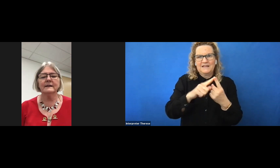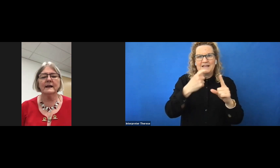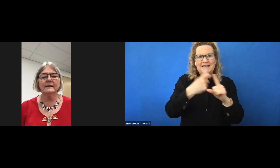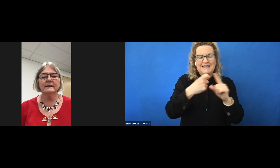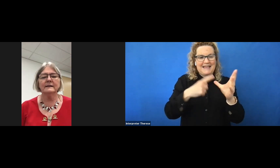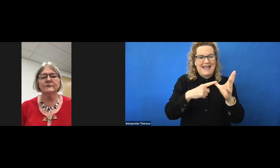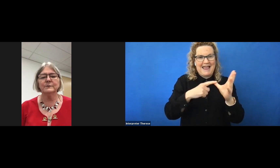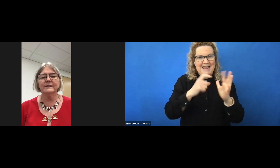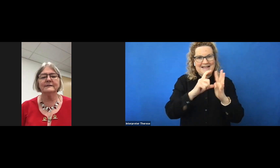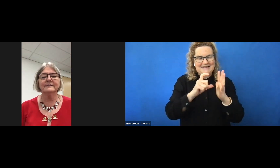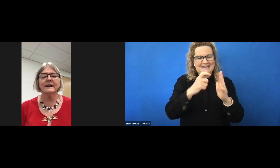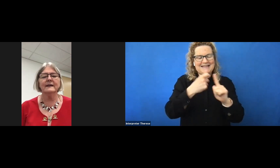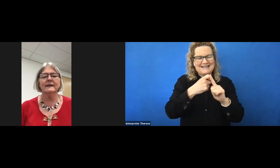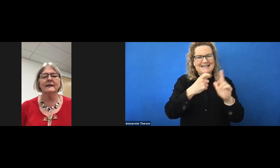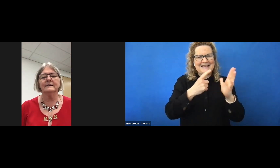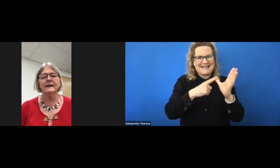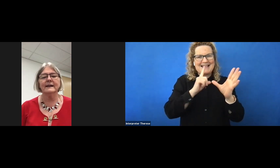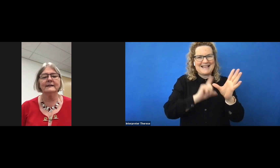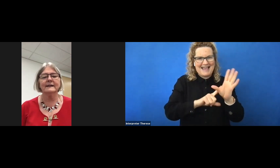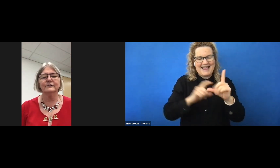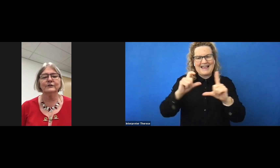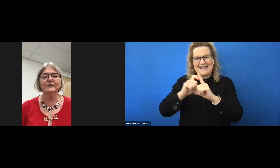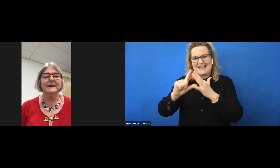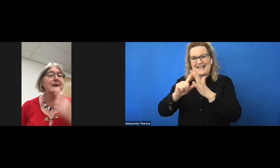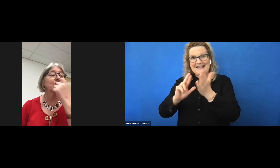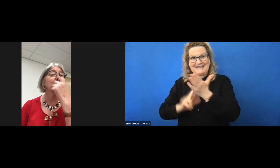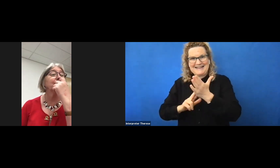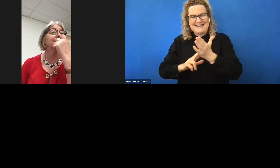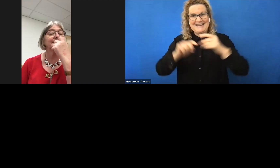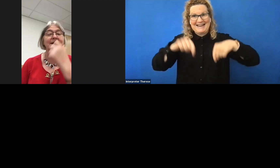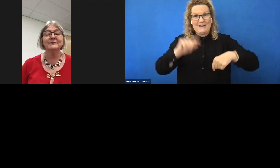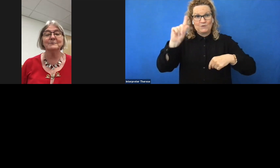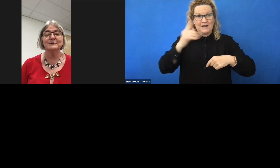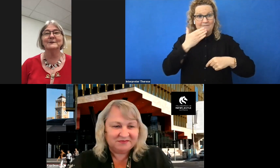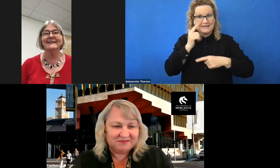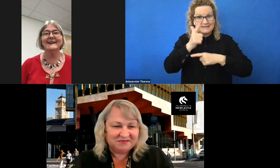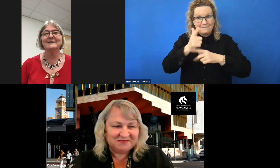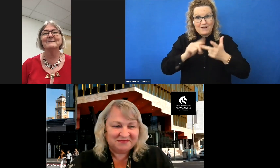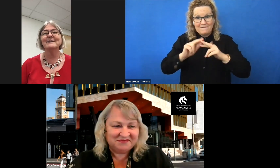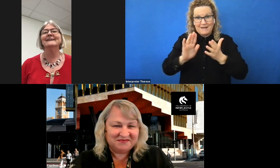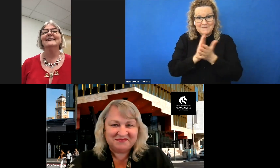Kay is with us today and Kay can turn her camera on if she's comfortable doing that at the moment.